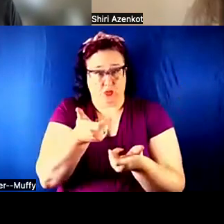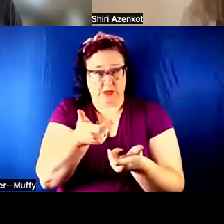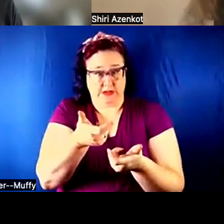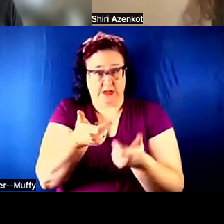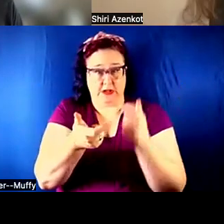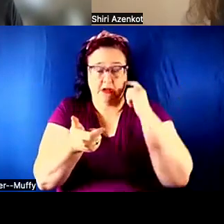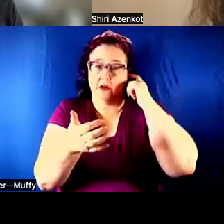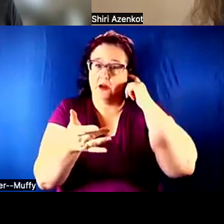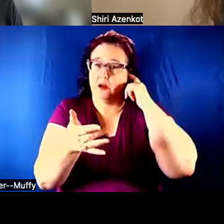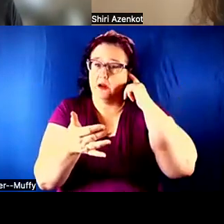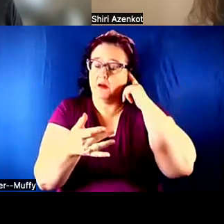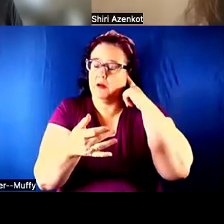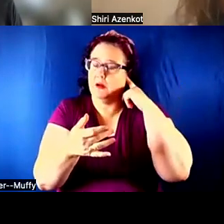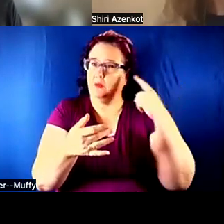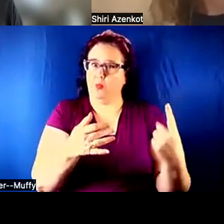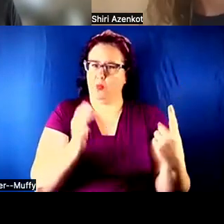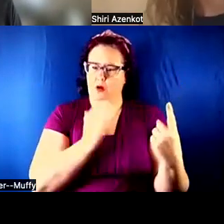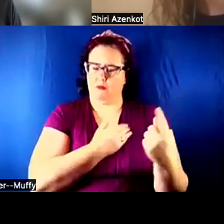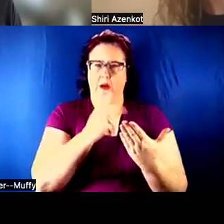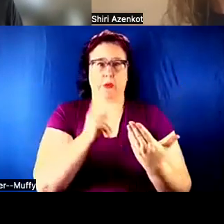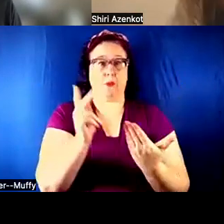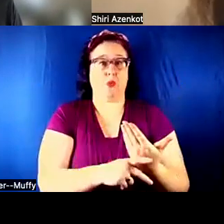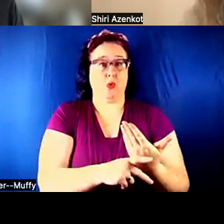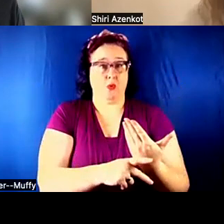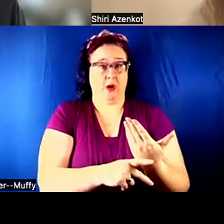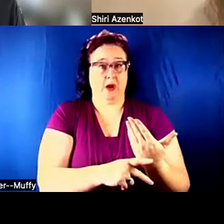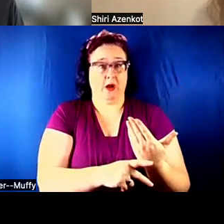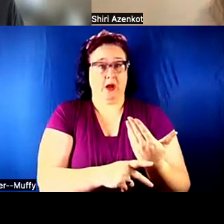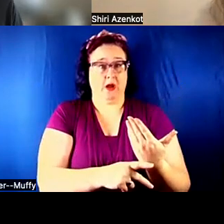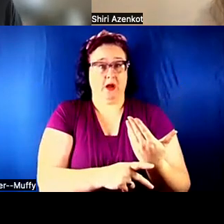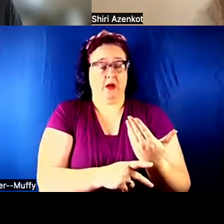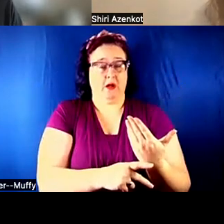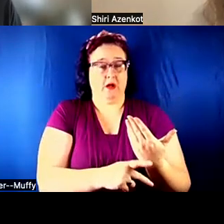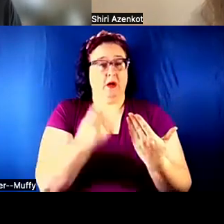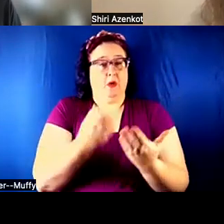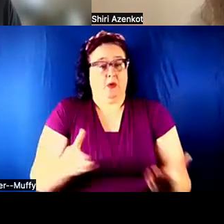ONE OF OUR PROGRAMS. ONE OF THE THINGS THAT THE XR ACCESS RESEARCH NETWORK IS